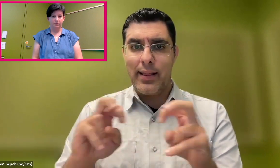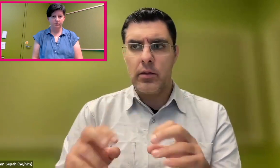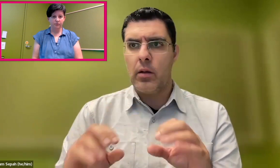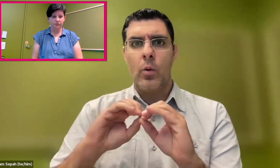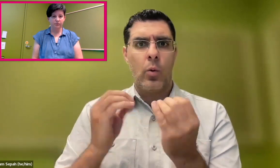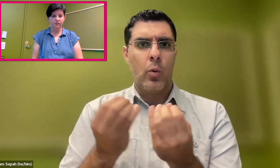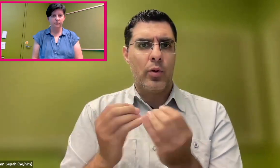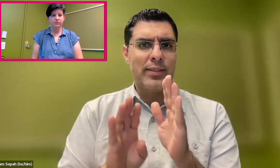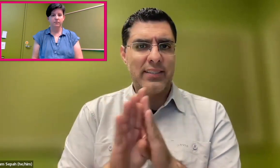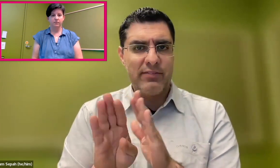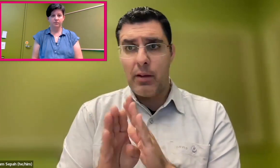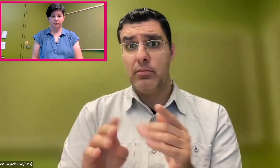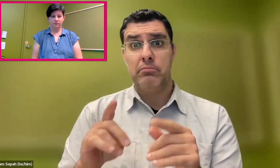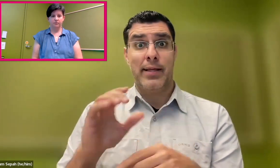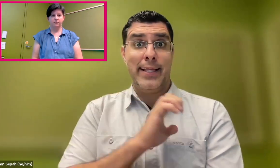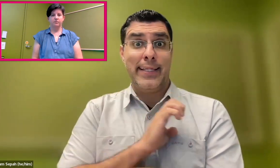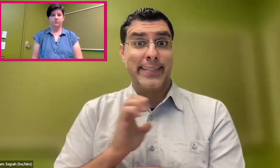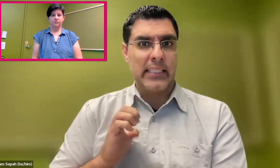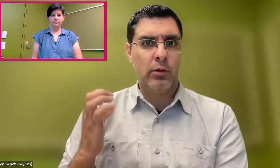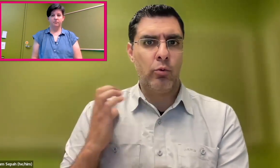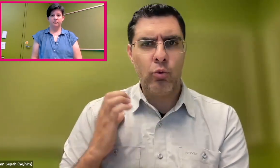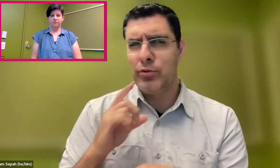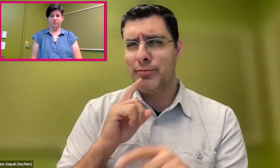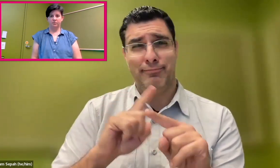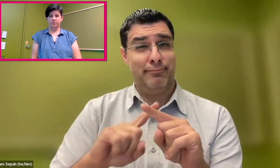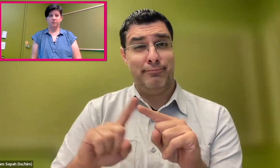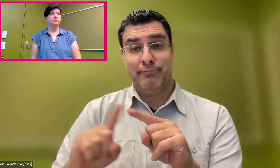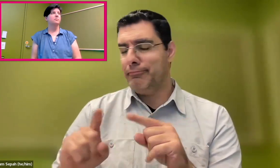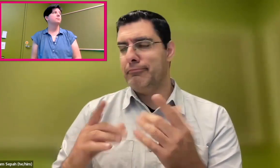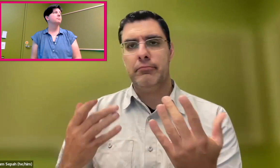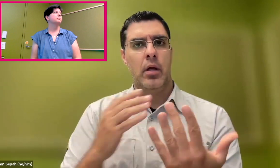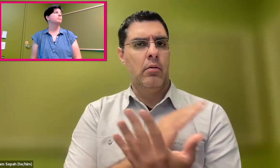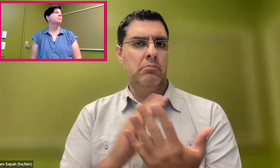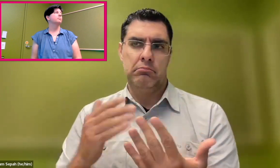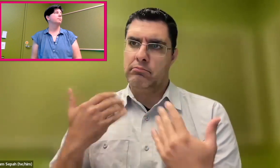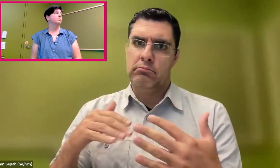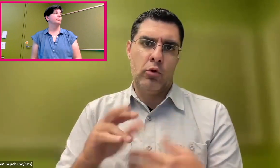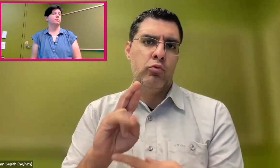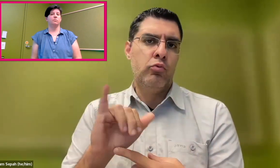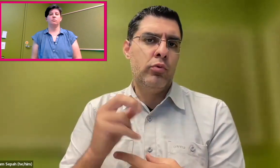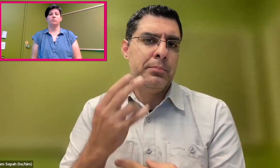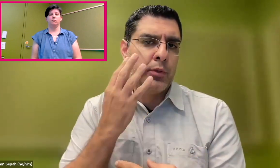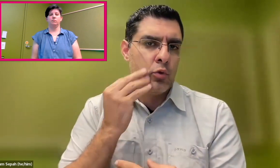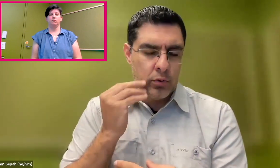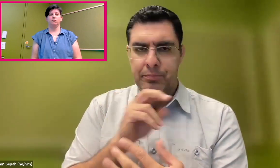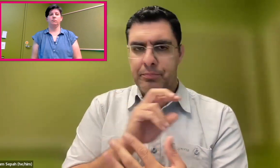task force management, organizational development, executive coaching, all sorts of different things in HR,